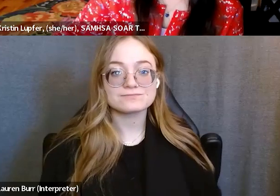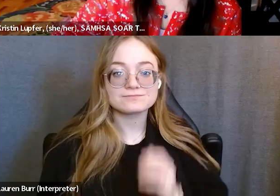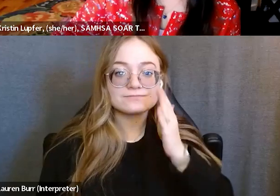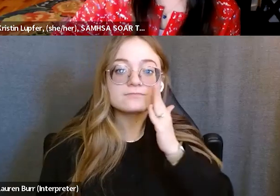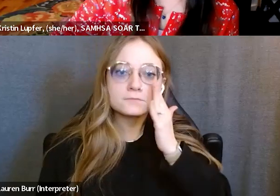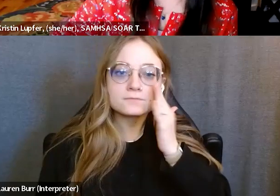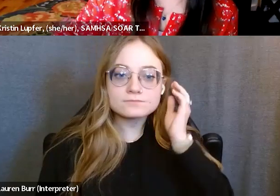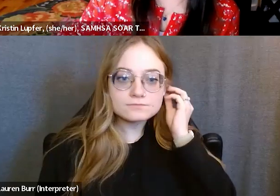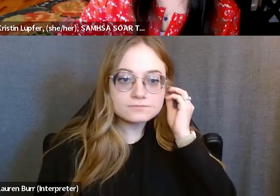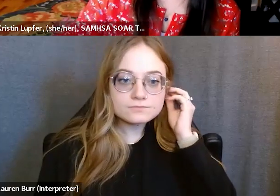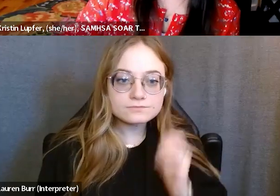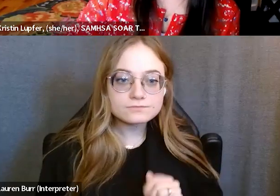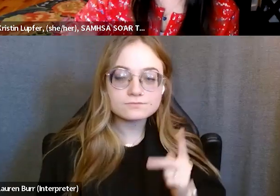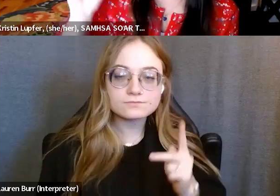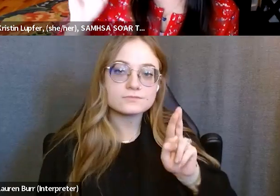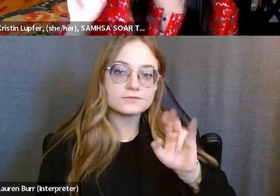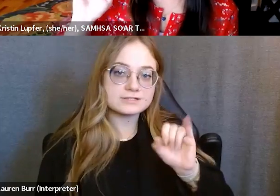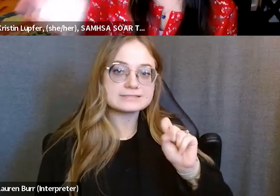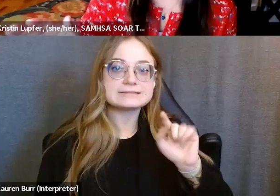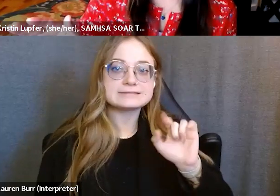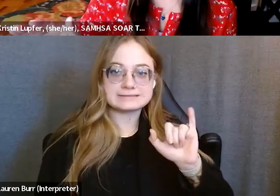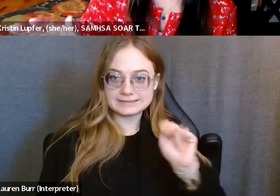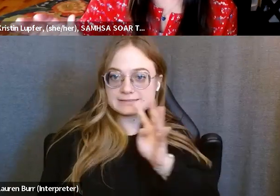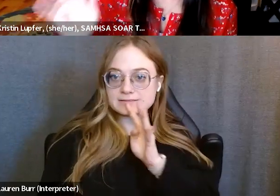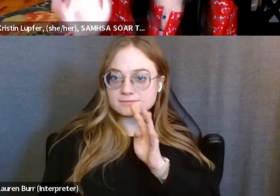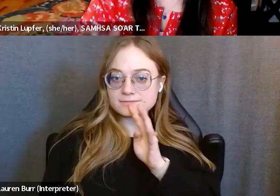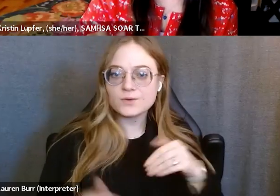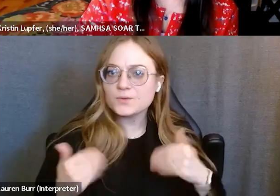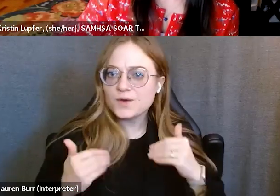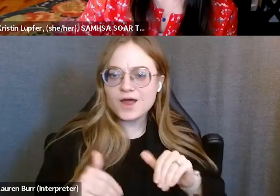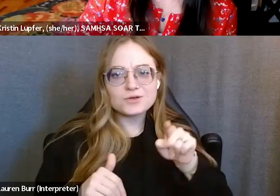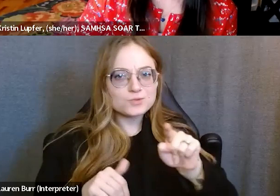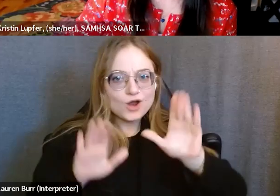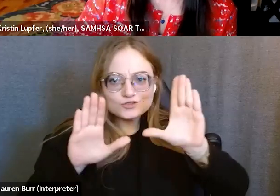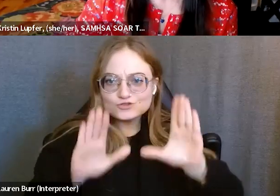All right, we have a another question that came in and you guys are great with setting in your questions. Oh my gosh, participants. Thank you.